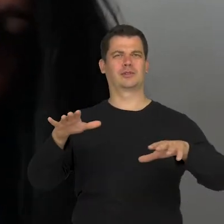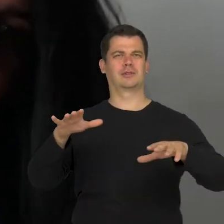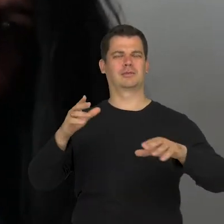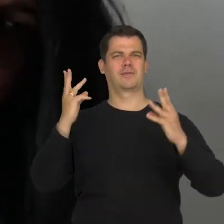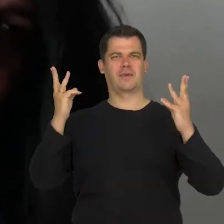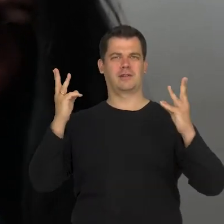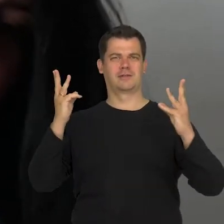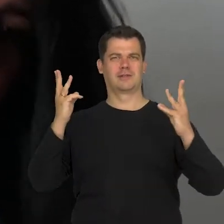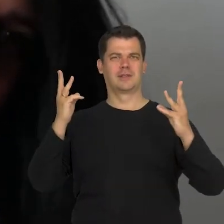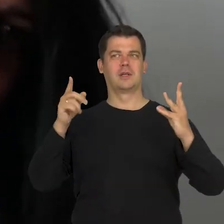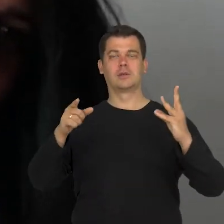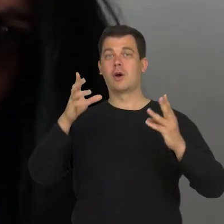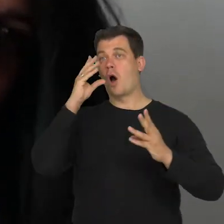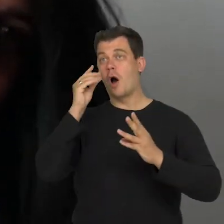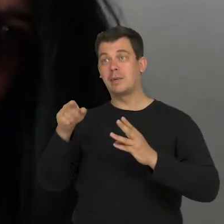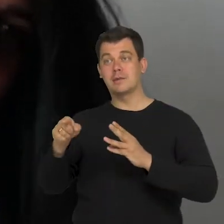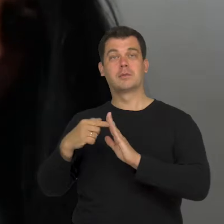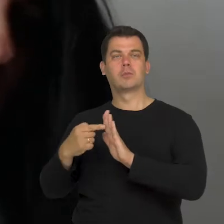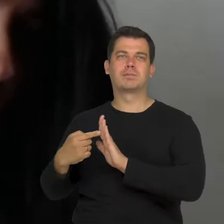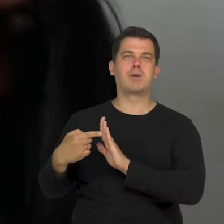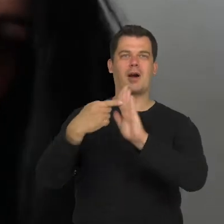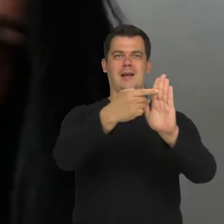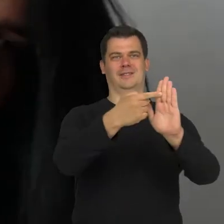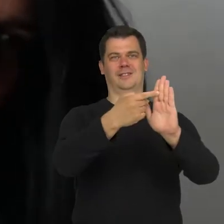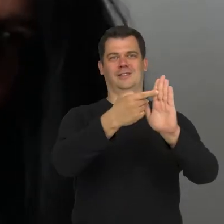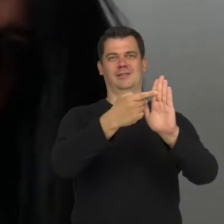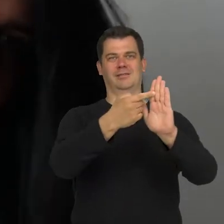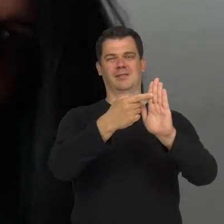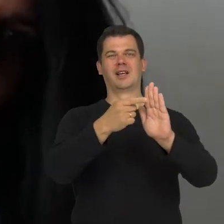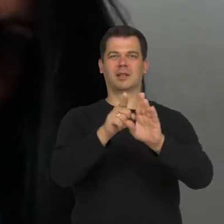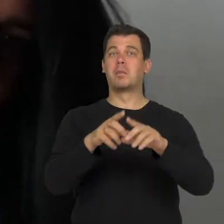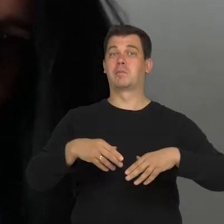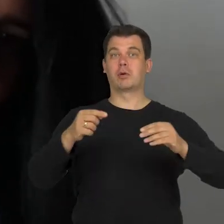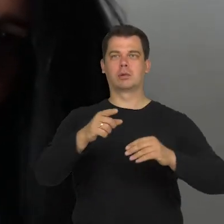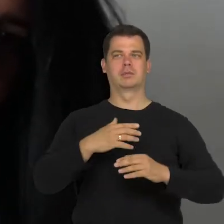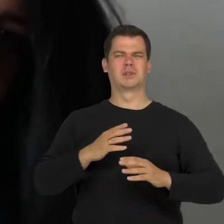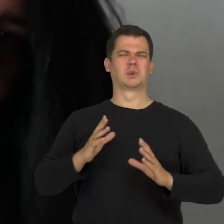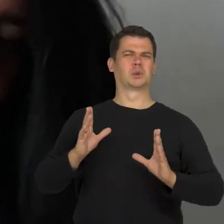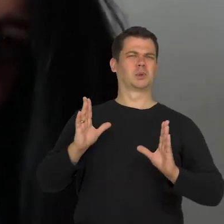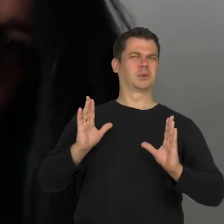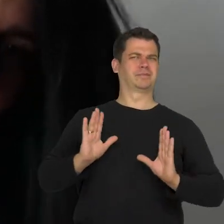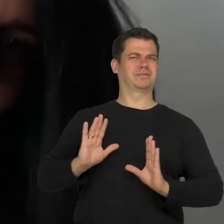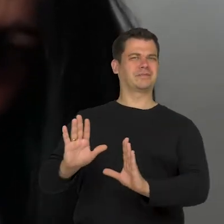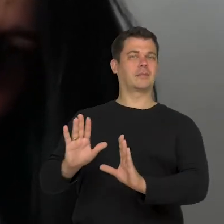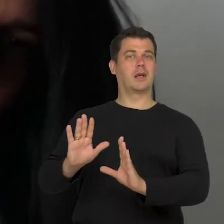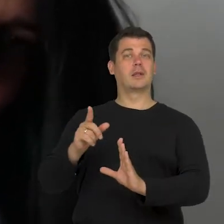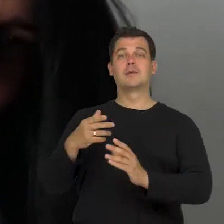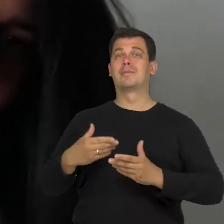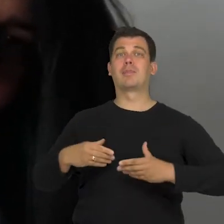The image must exist there. At first, it can cause various reactions but it's a begining of a dialogue.